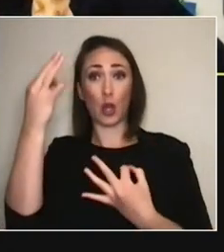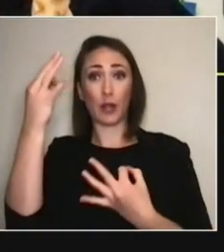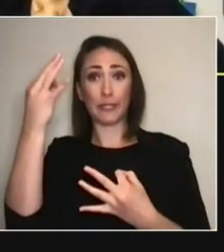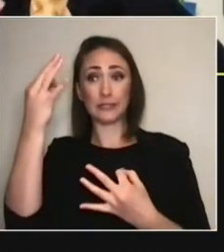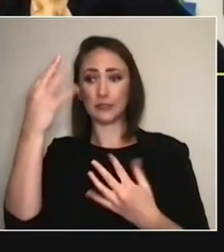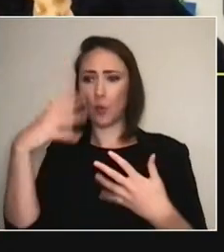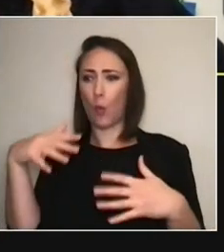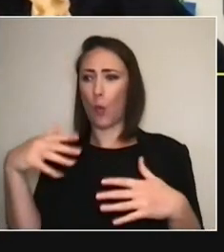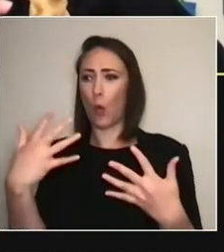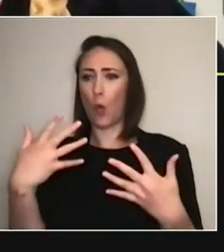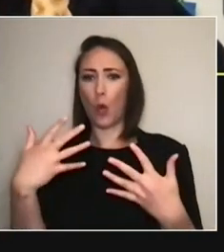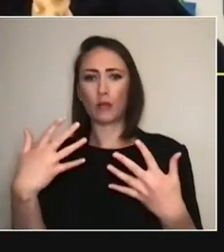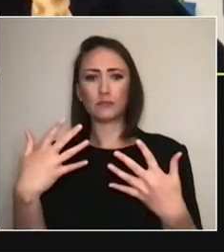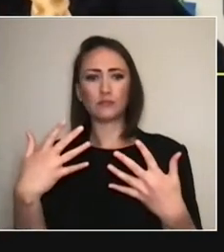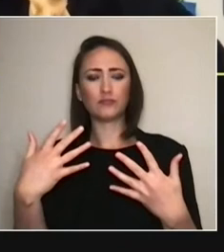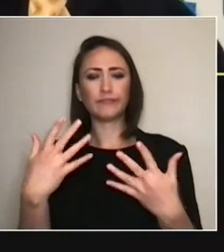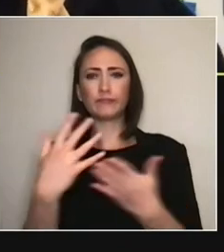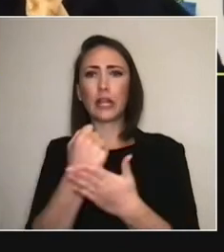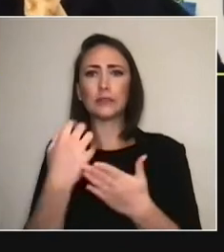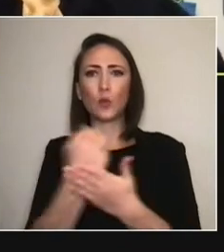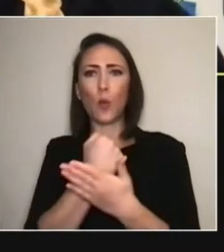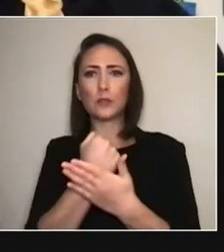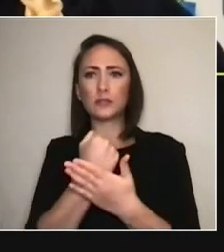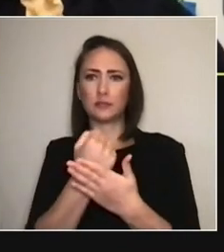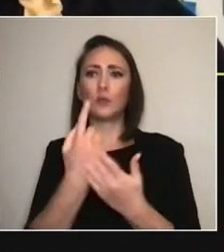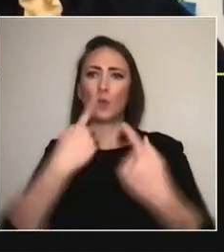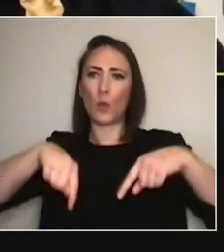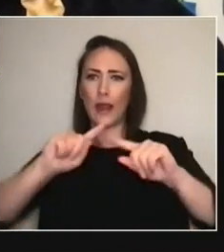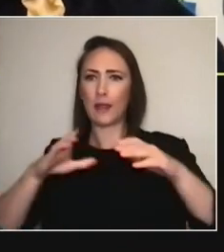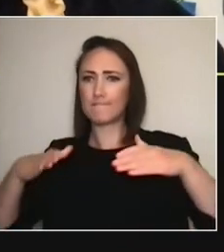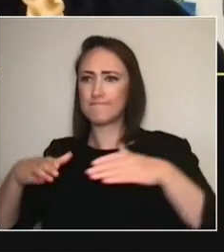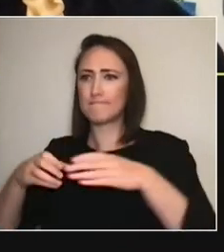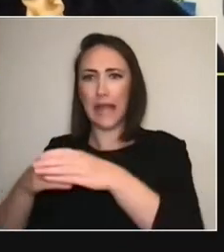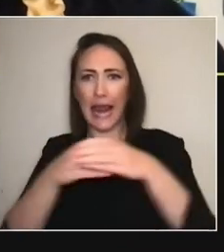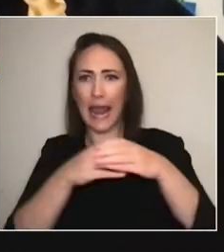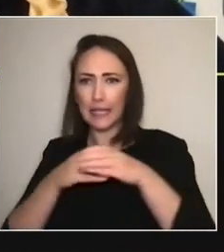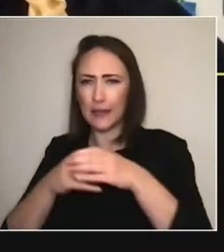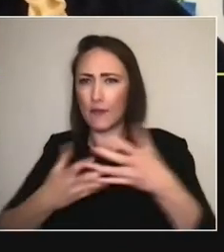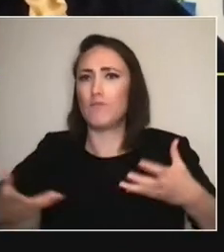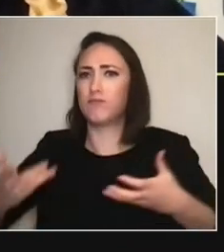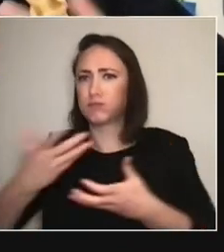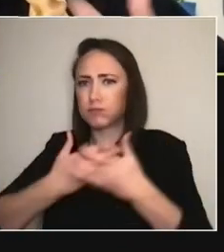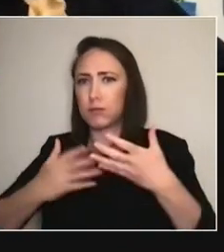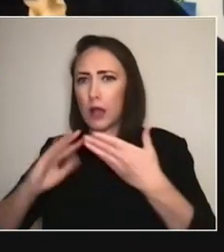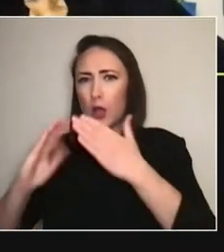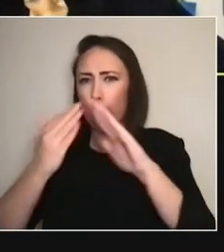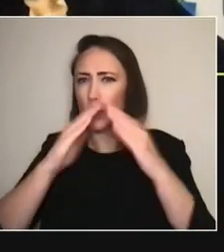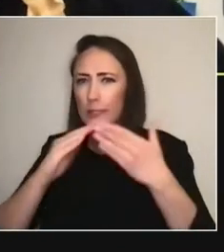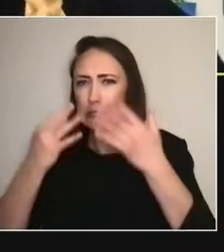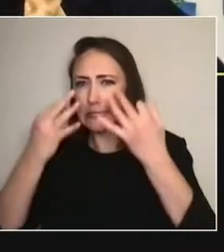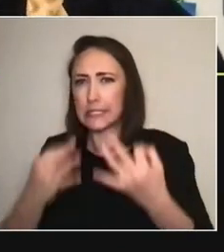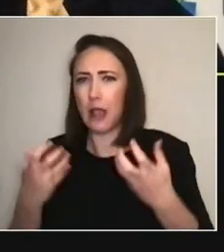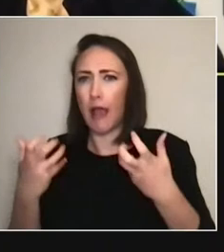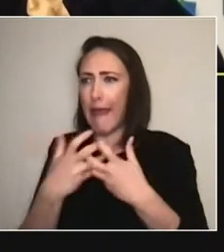again, it's just a— I feel like it's a decision that we make collectively amongst the community. What do we wanna document?